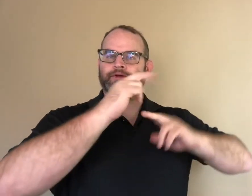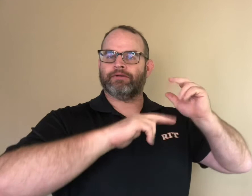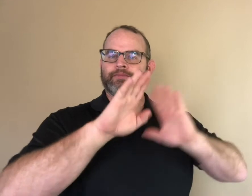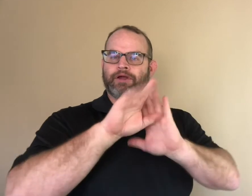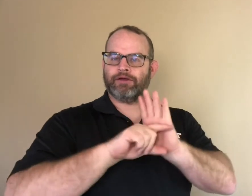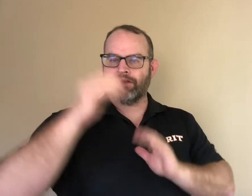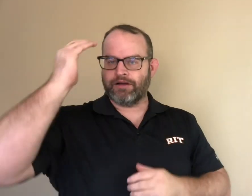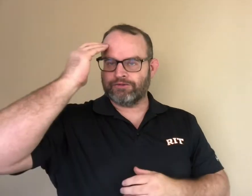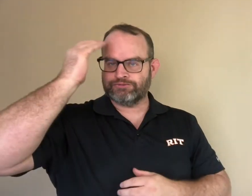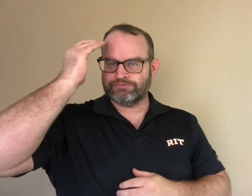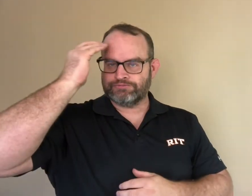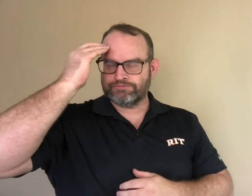and to build their background knowledge.